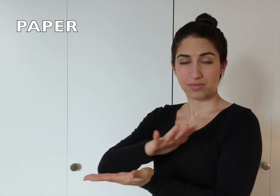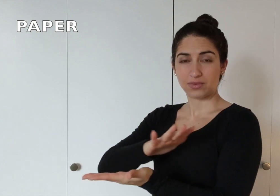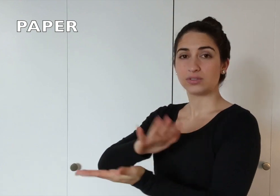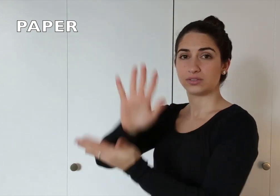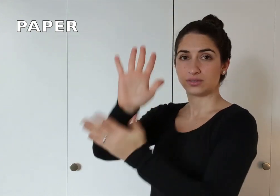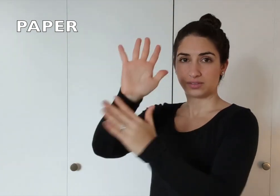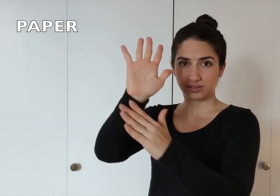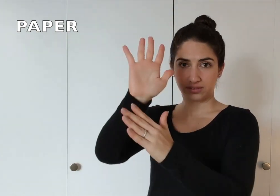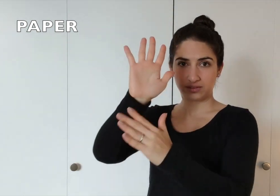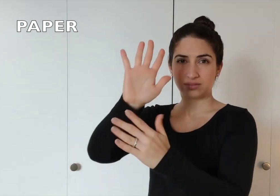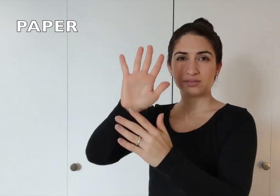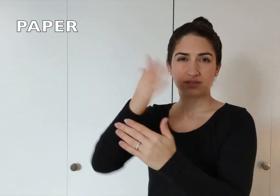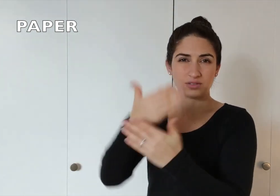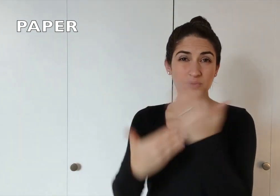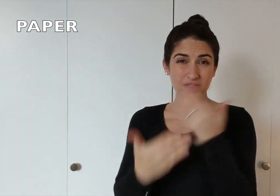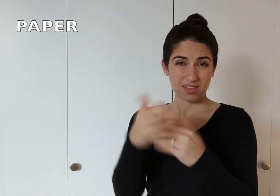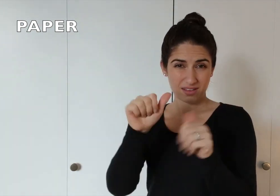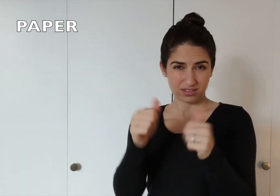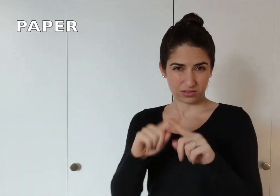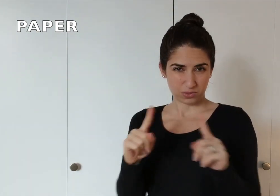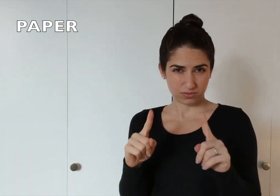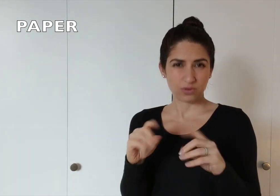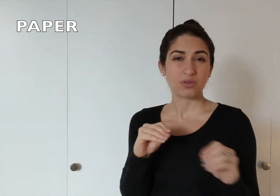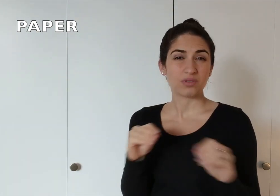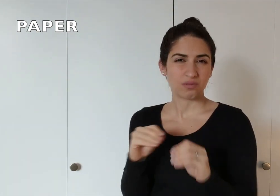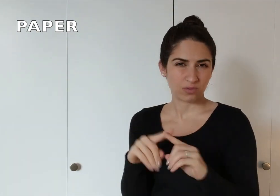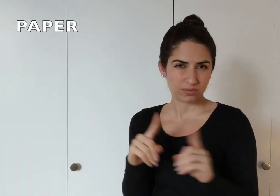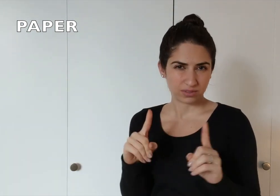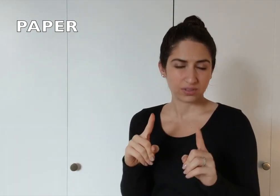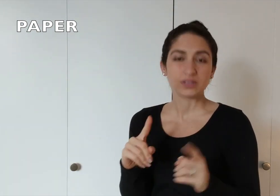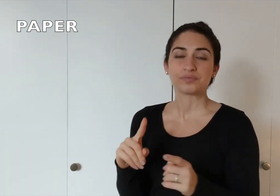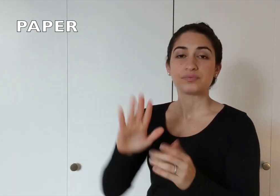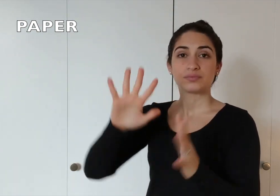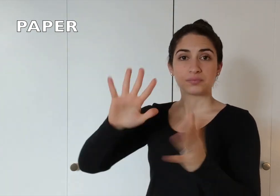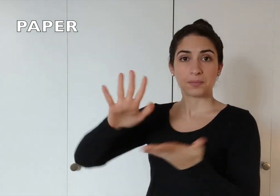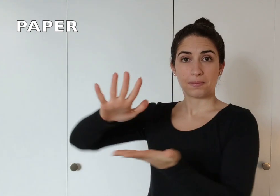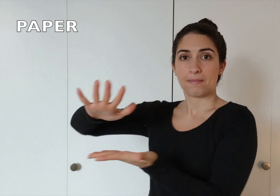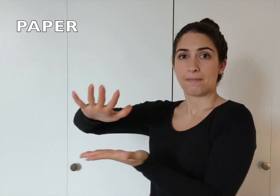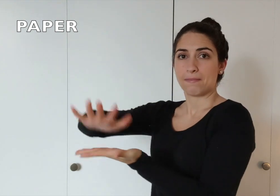the "5" handshape, so the handshape is different, and the movement is different.